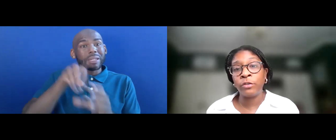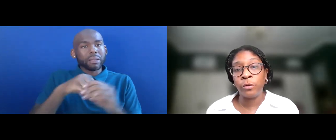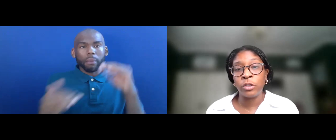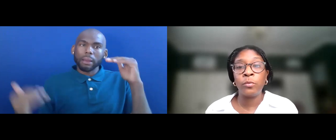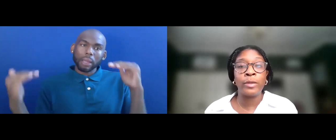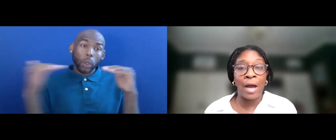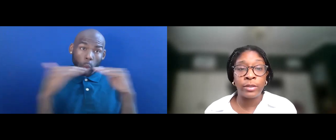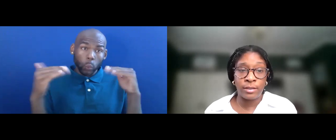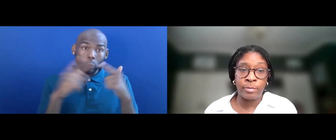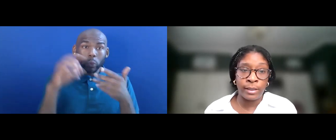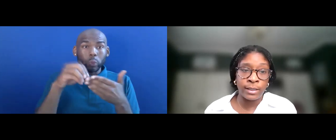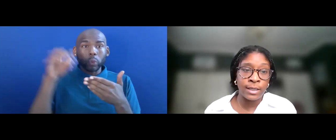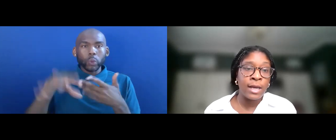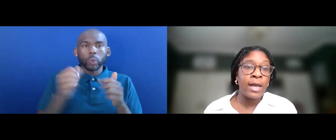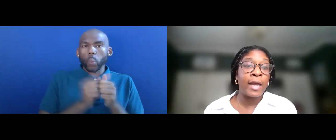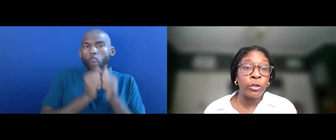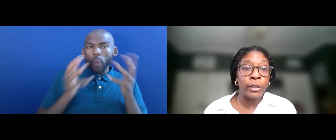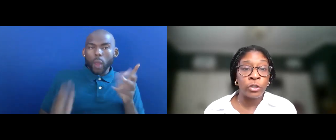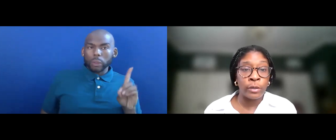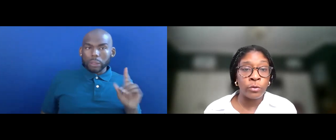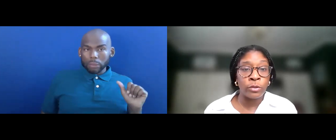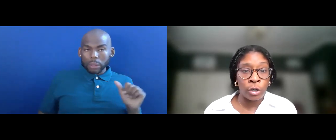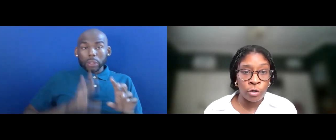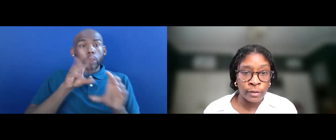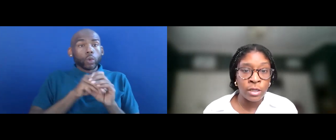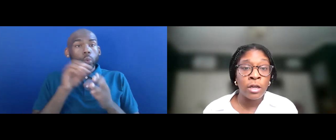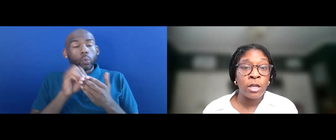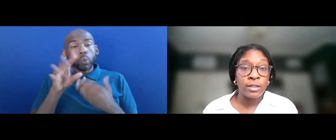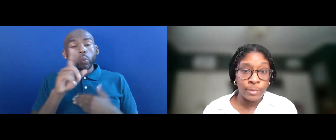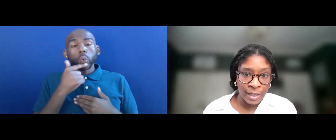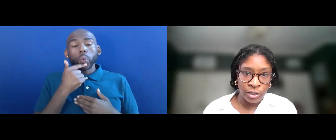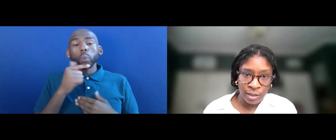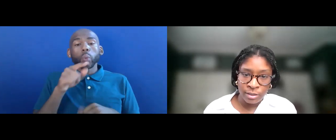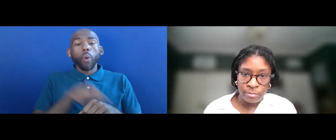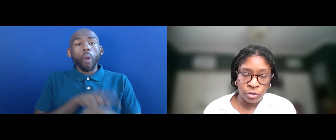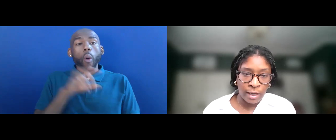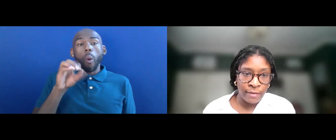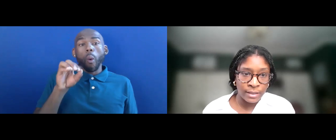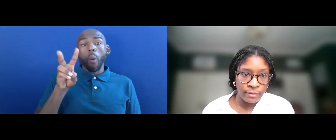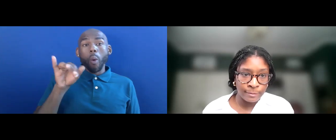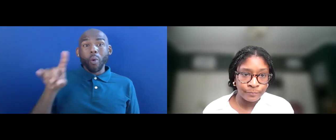STUDENTS WITHOUT DISABILITIES, INCLUDING STUDENTS WHOSE LONG COVID SUBSTANTIALLY LIMITS A MAJOR LIFE ACTIVITY.